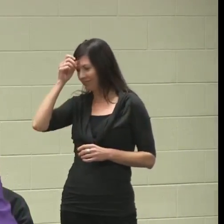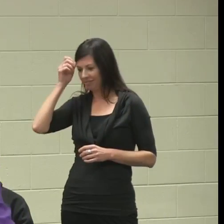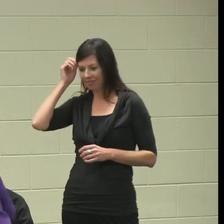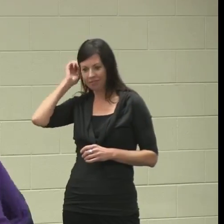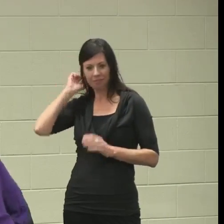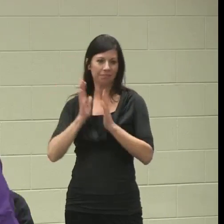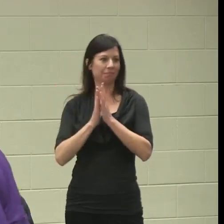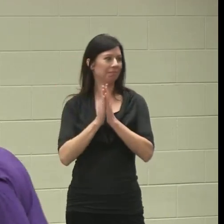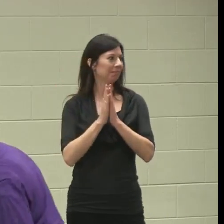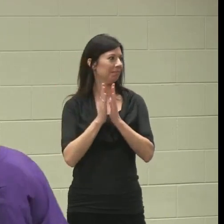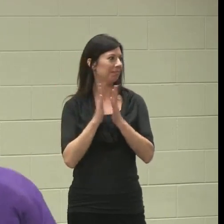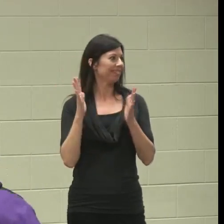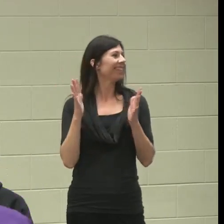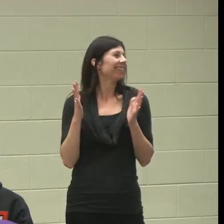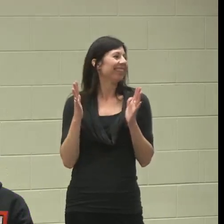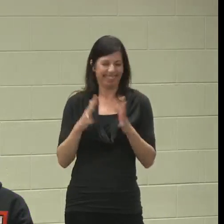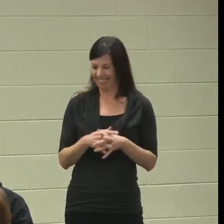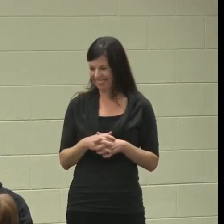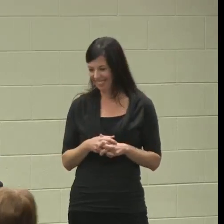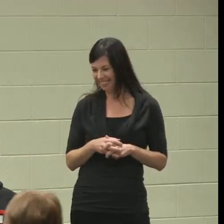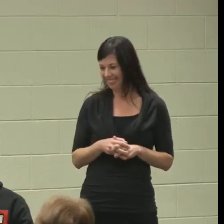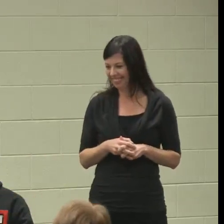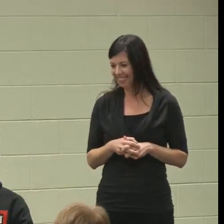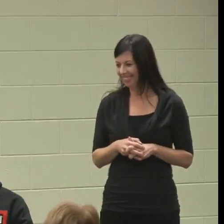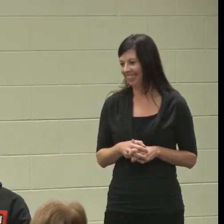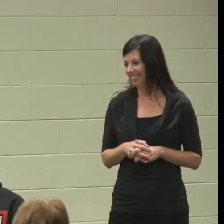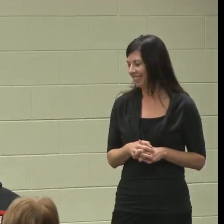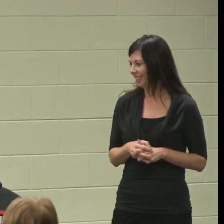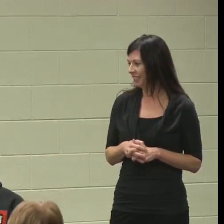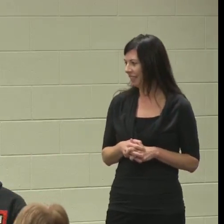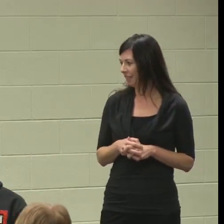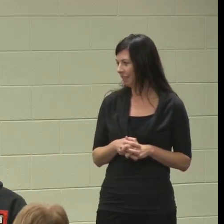[Clapping ]